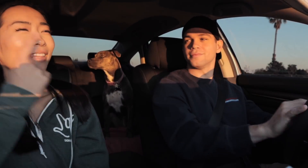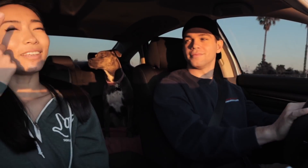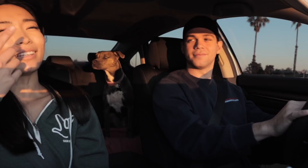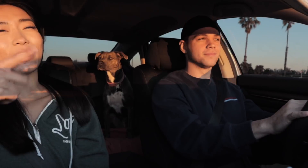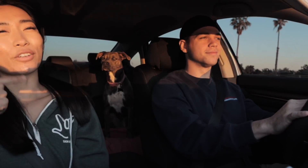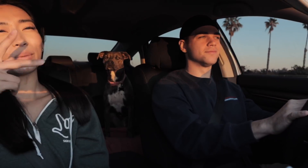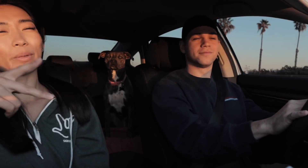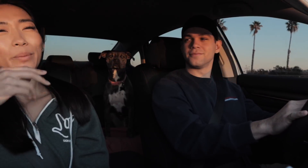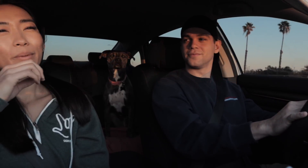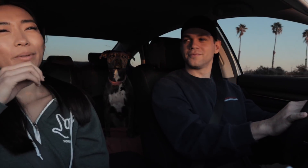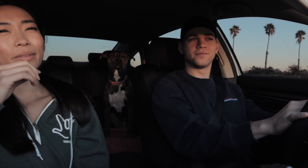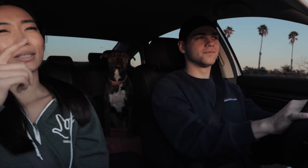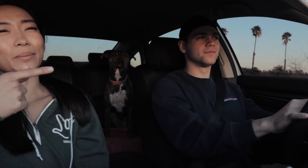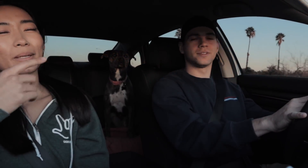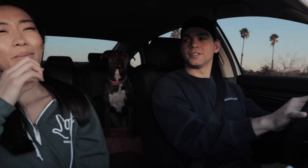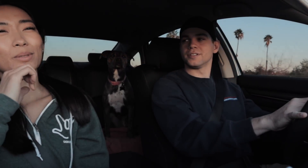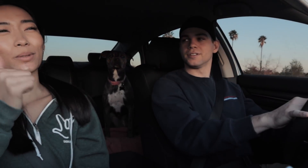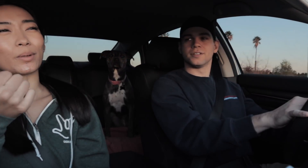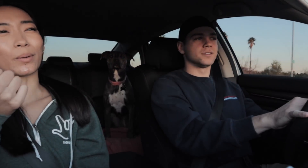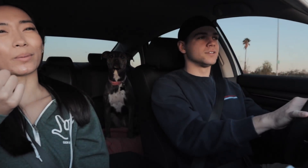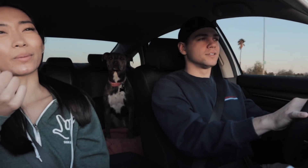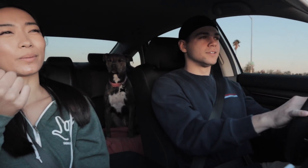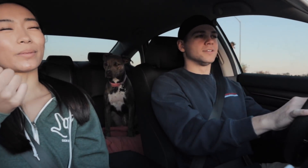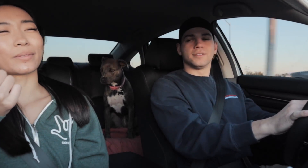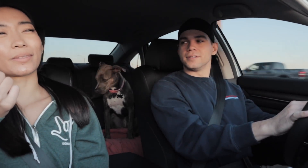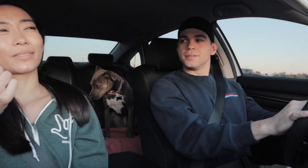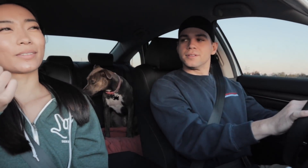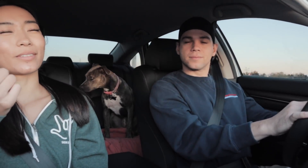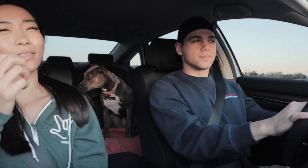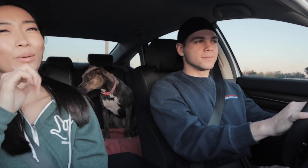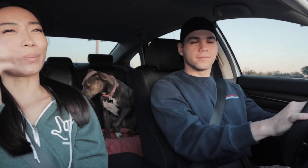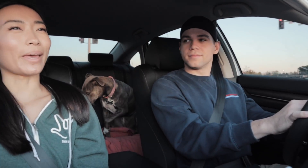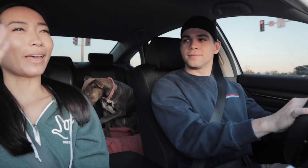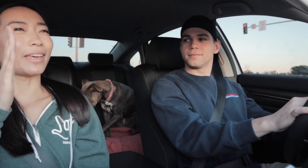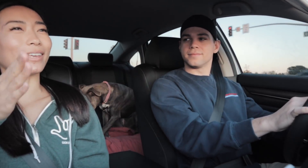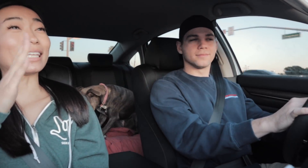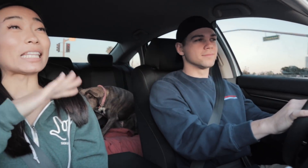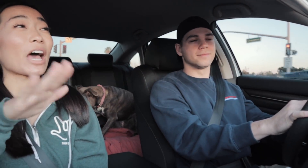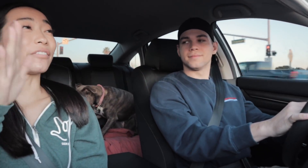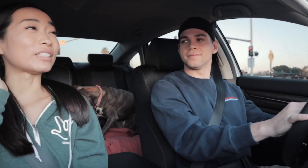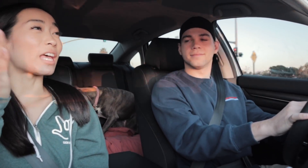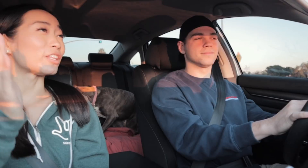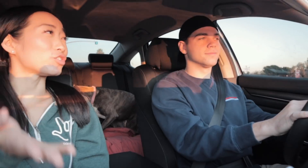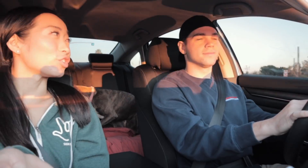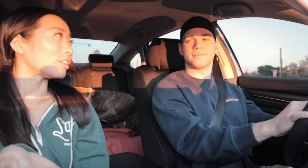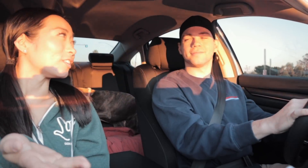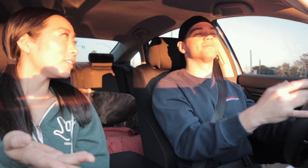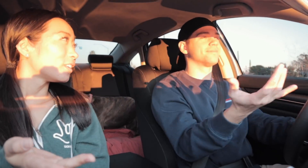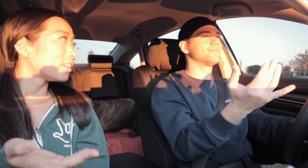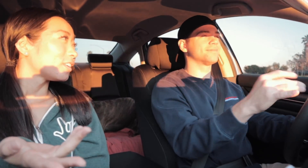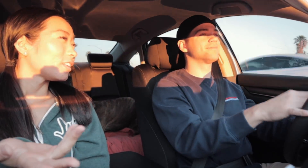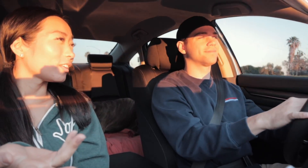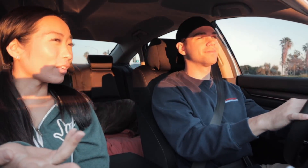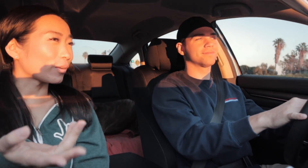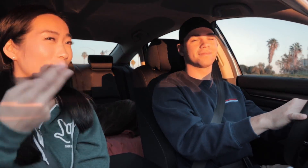E: I think hearing people sometimes don't don't pay enough attention you know and